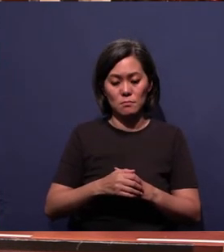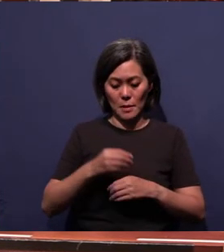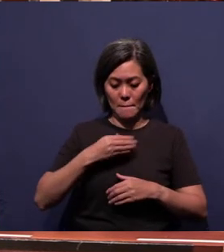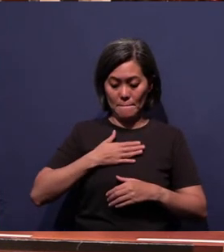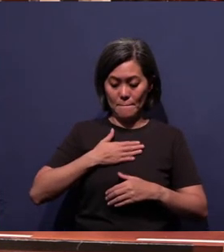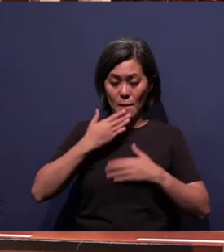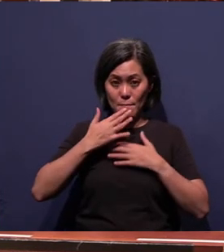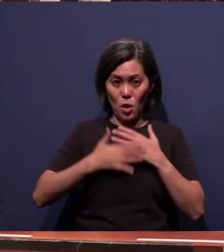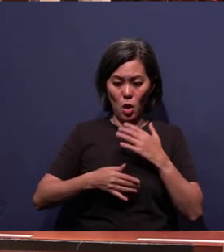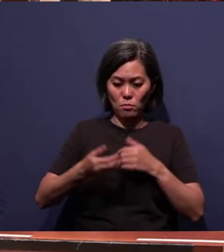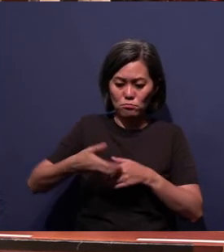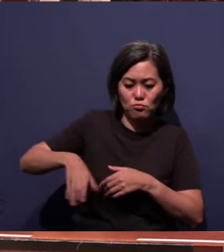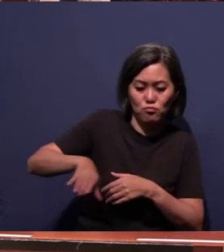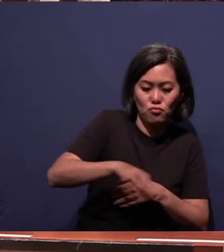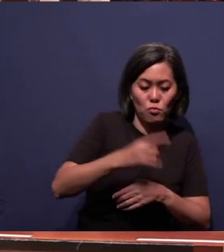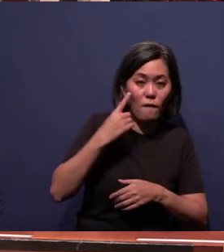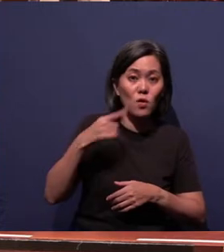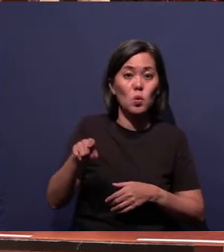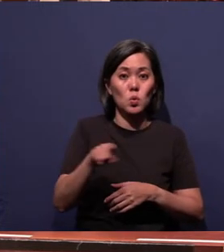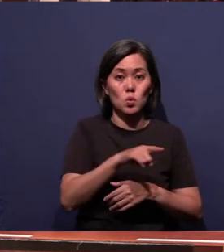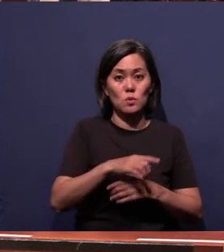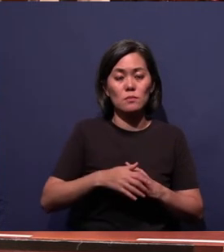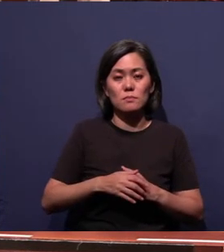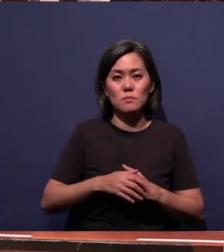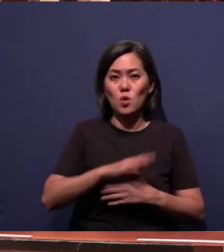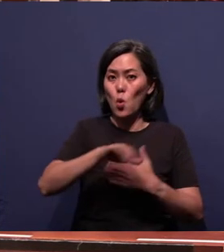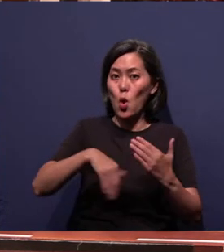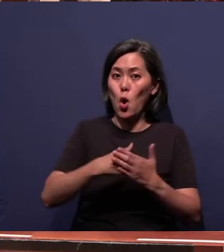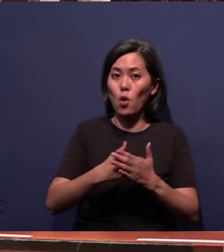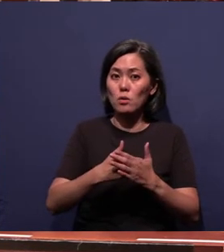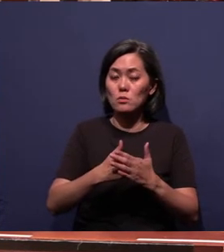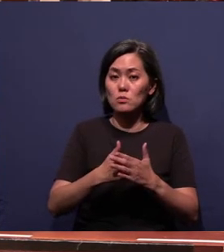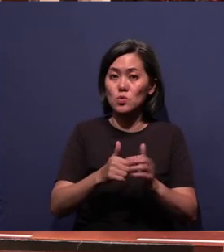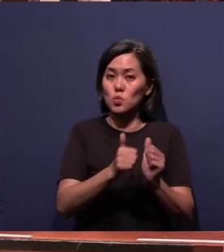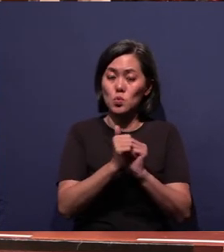which is poured out for you." Let us all partake of the elements together.